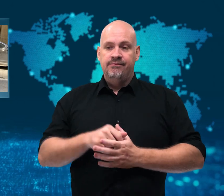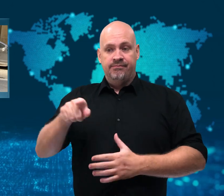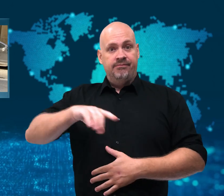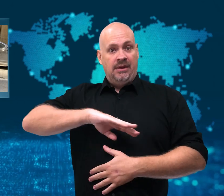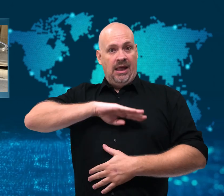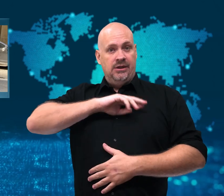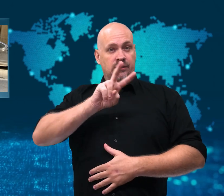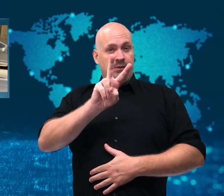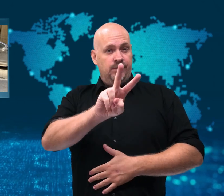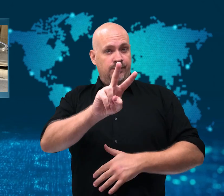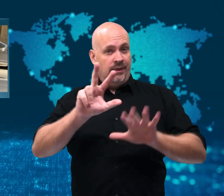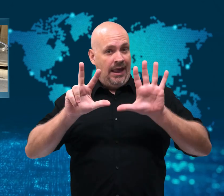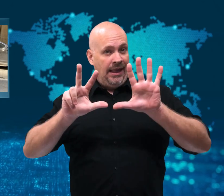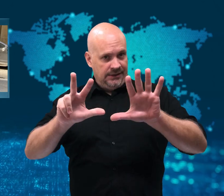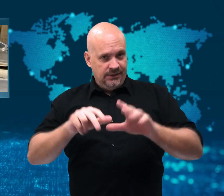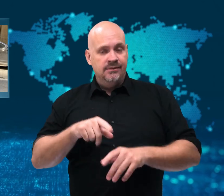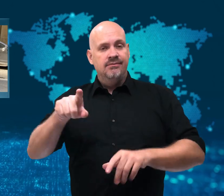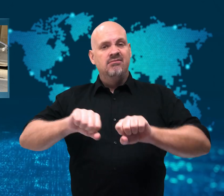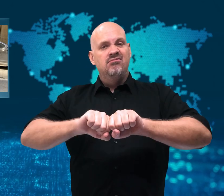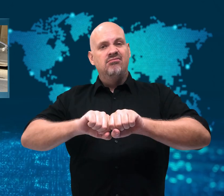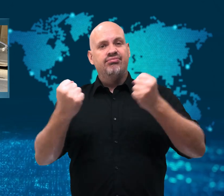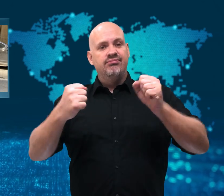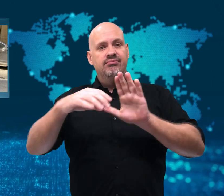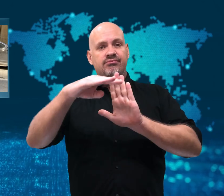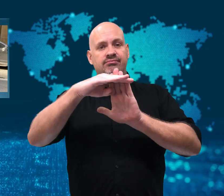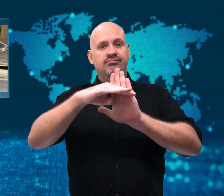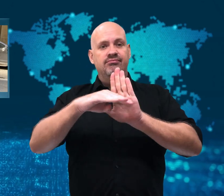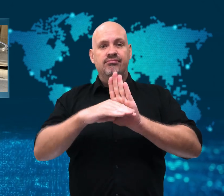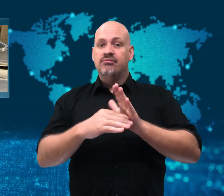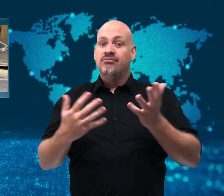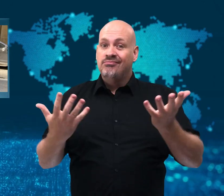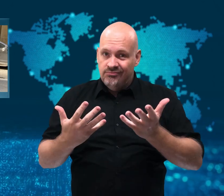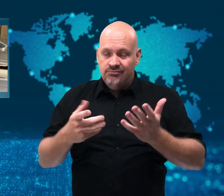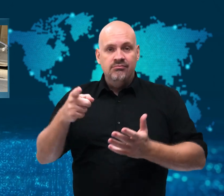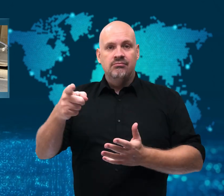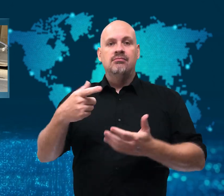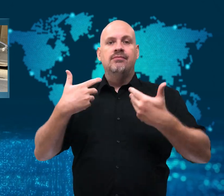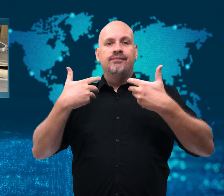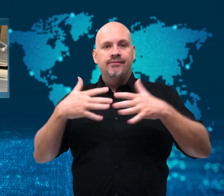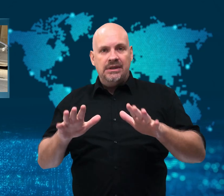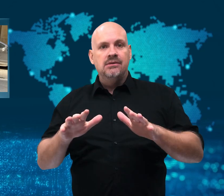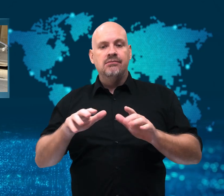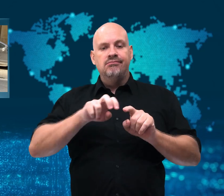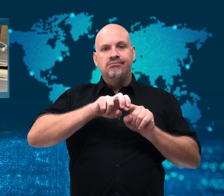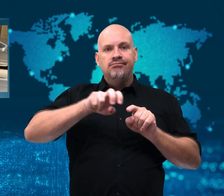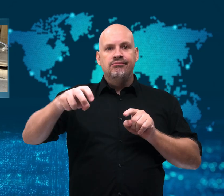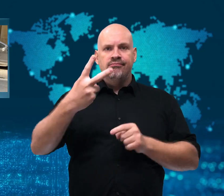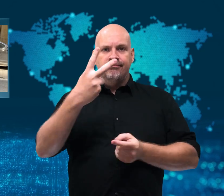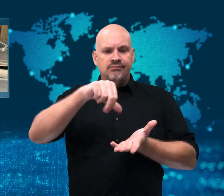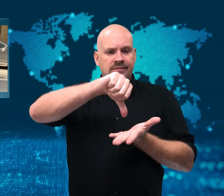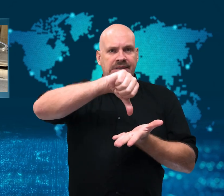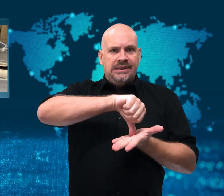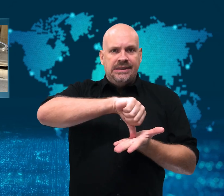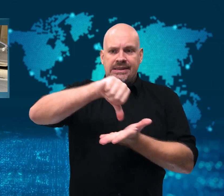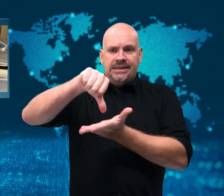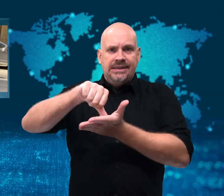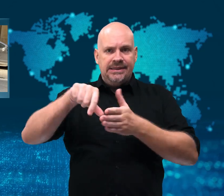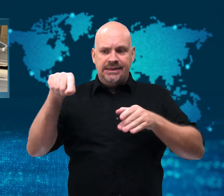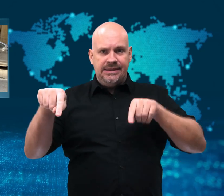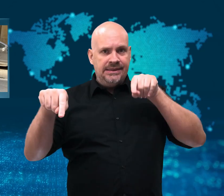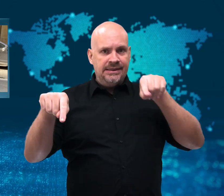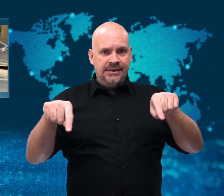The 28-year-old broke strict rules when he did not quarantine for 21